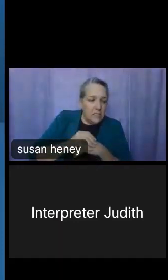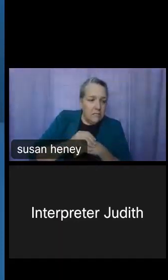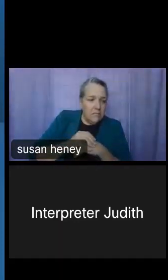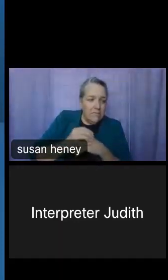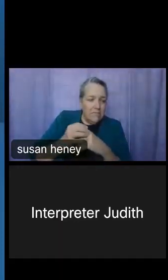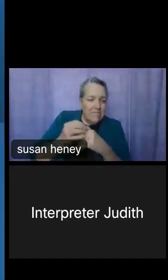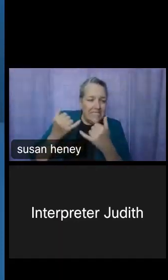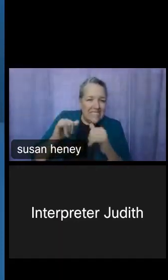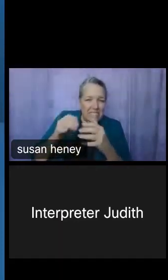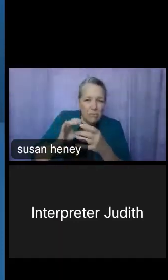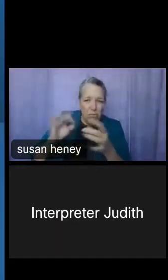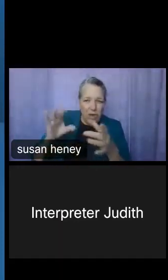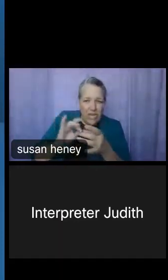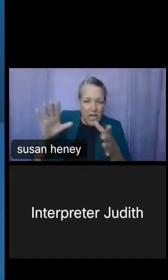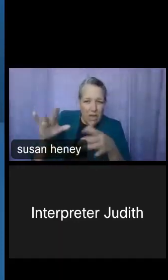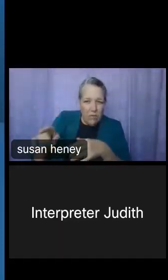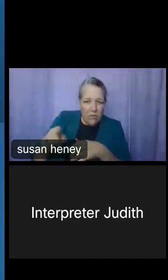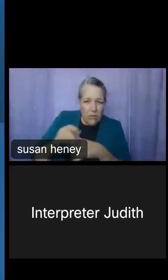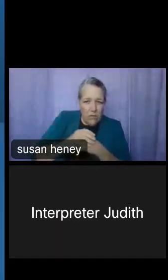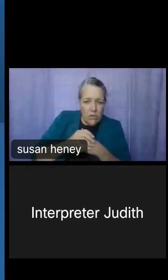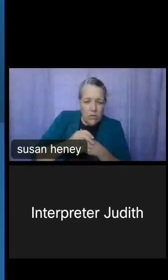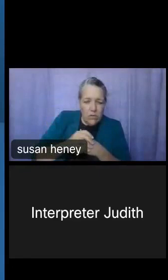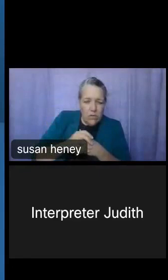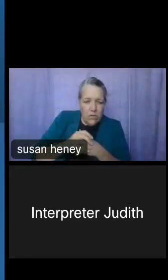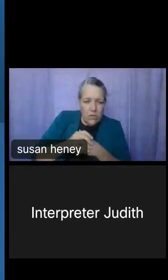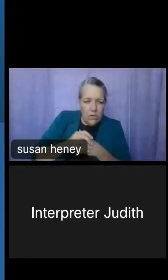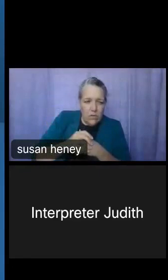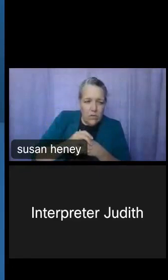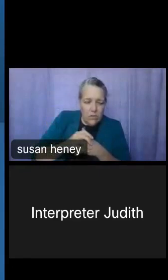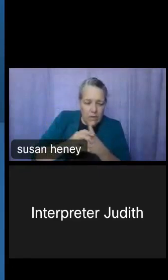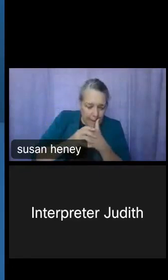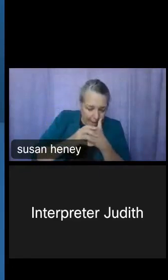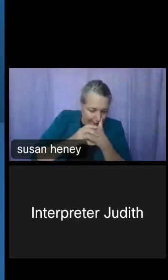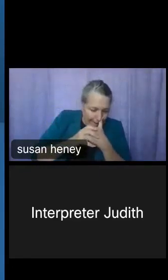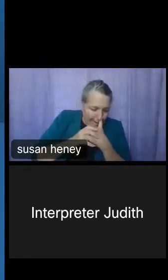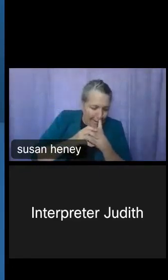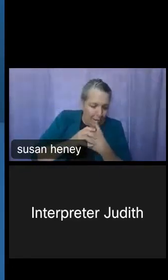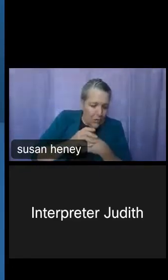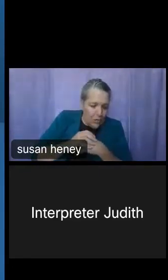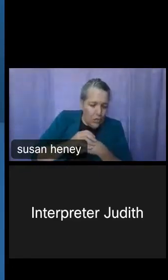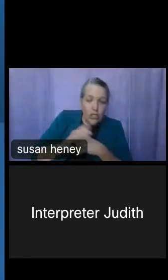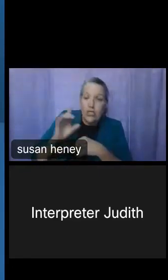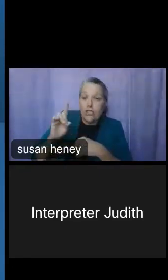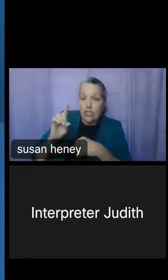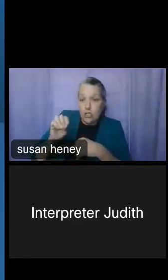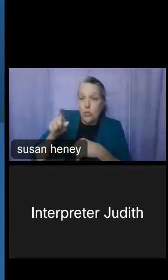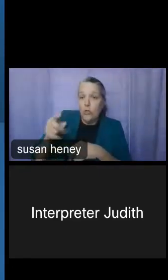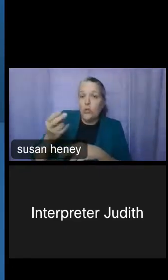Kira O'Bradovich: Yeah. Misty Slater: Do you utilize Children's Bureau